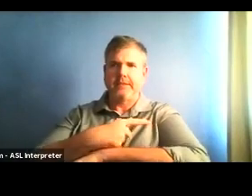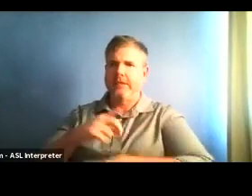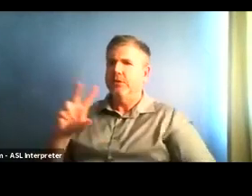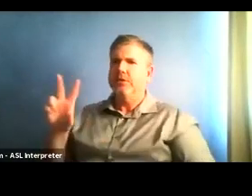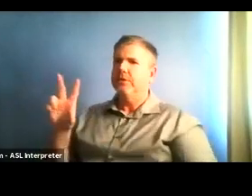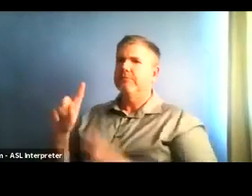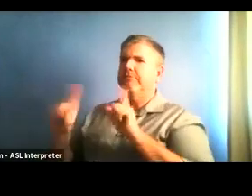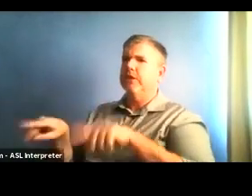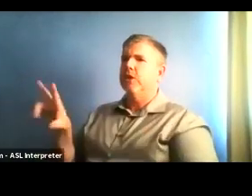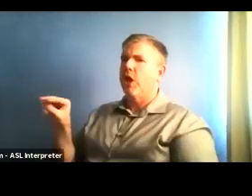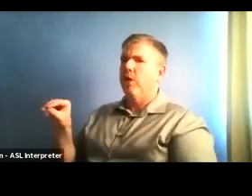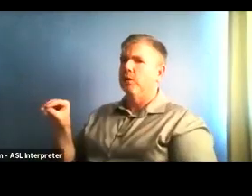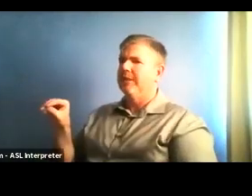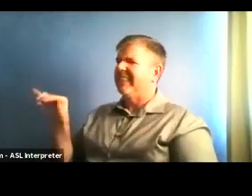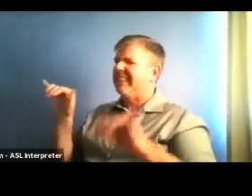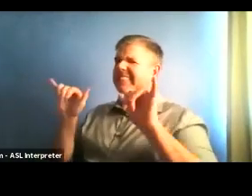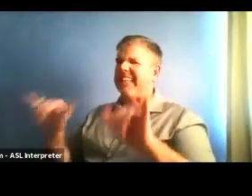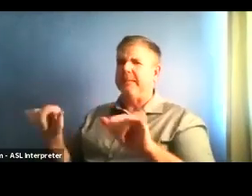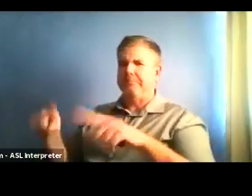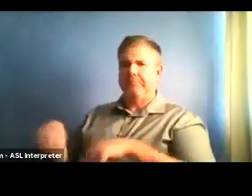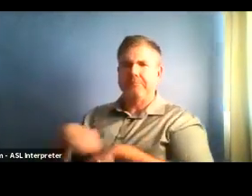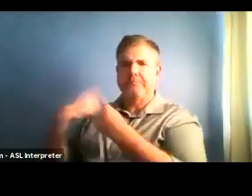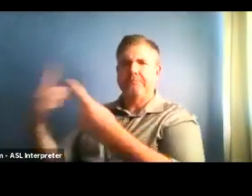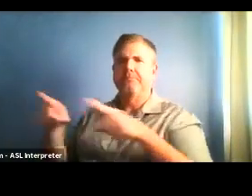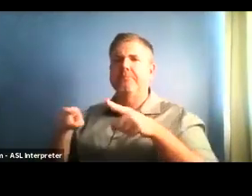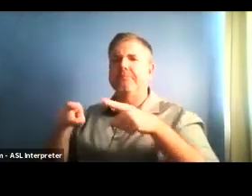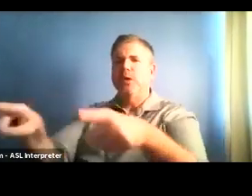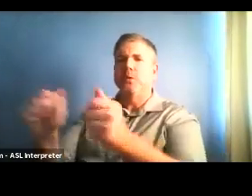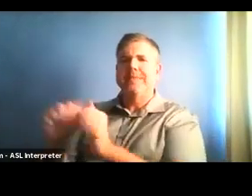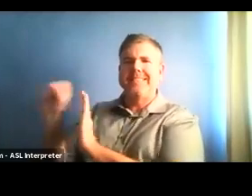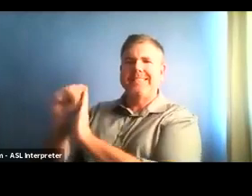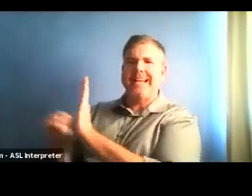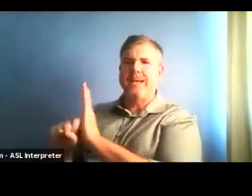were a bit more restrictive in terms of higher education.